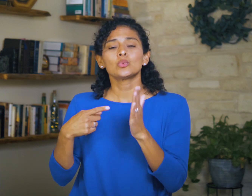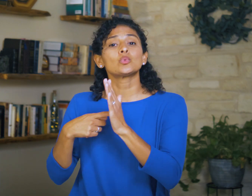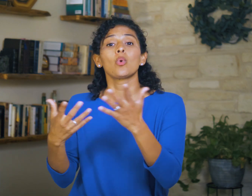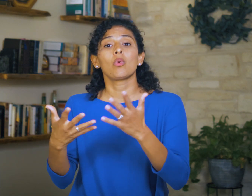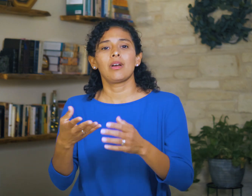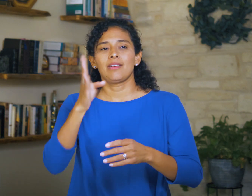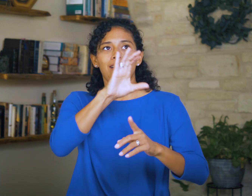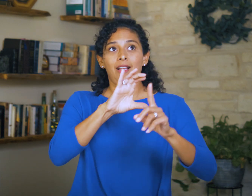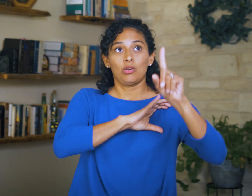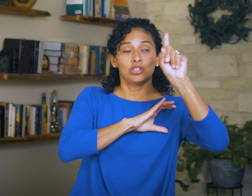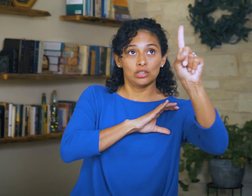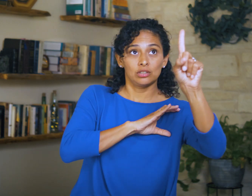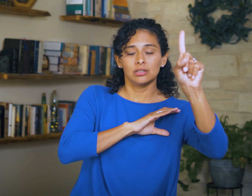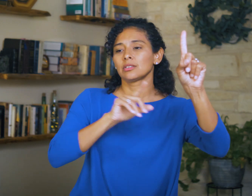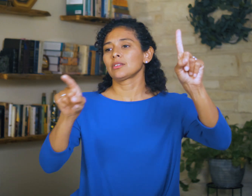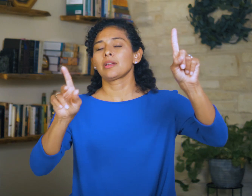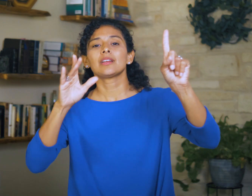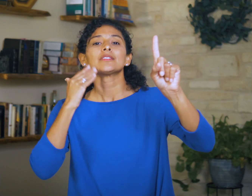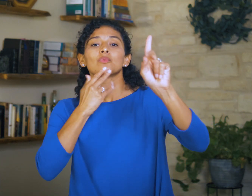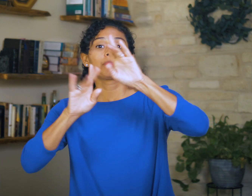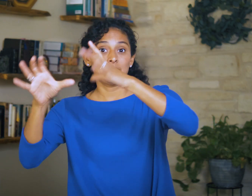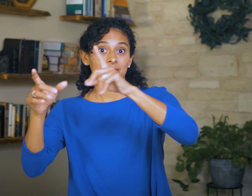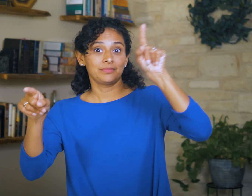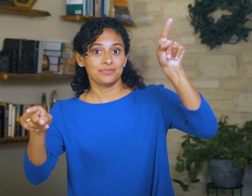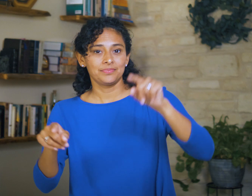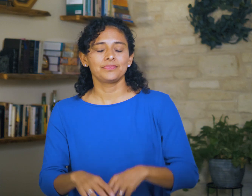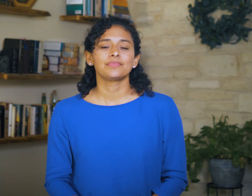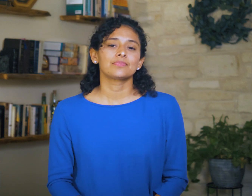to reveal God’s character to His people.